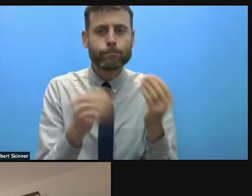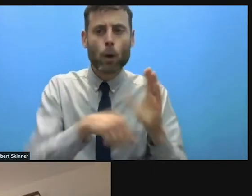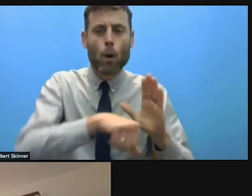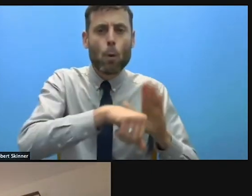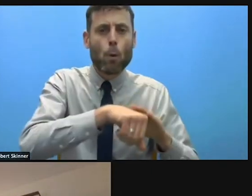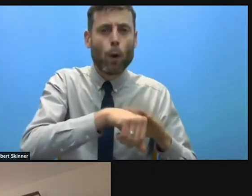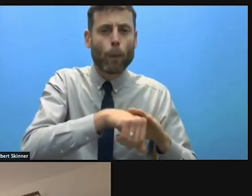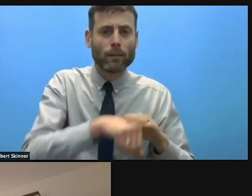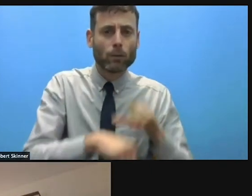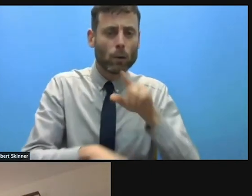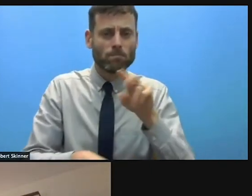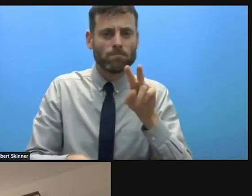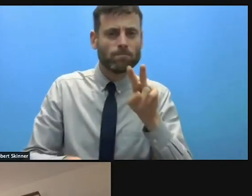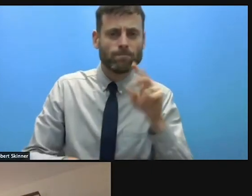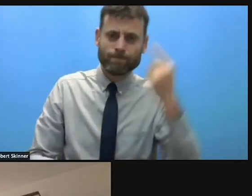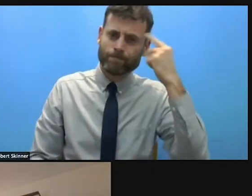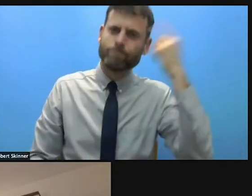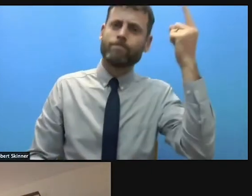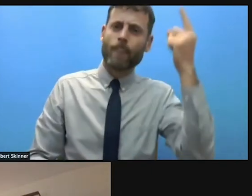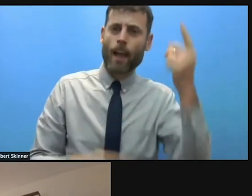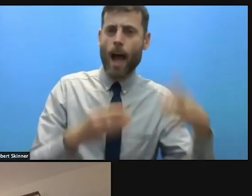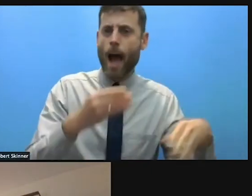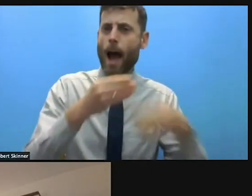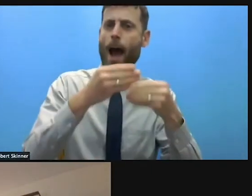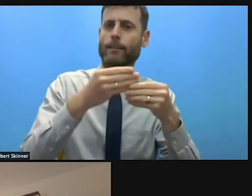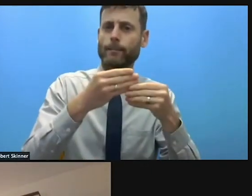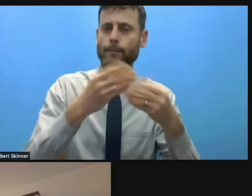panel discussion that you would like to have had some emphasize on? Over to you.